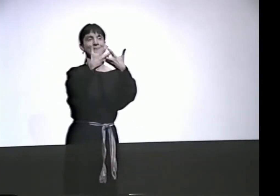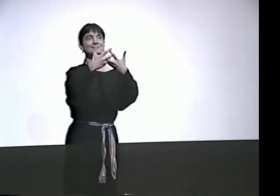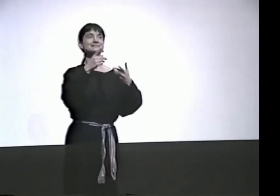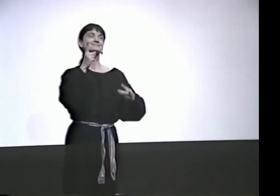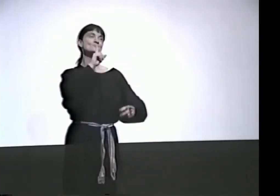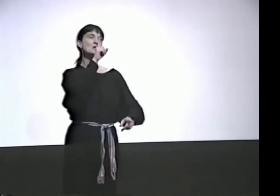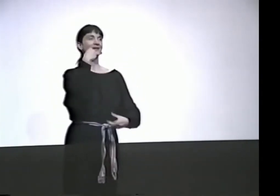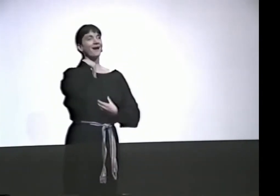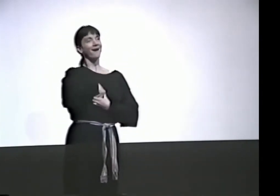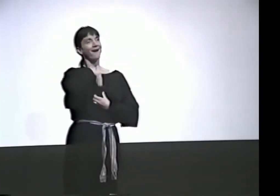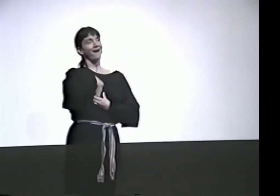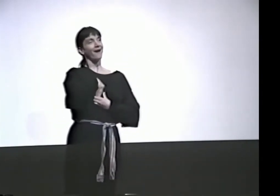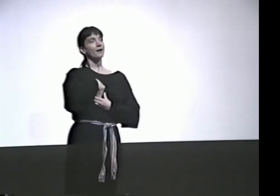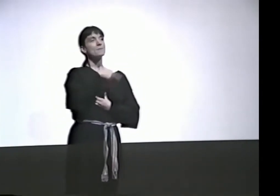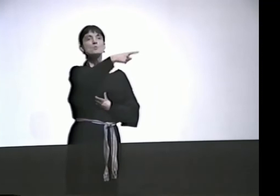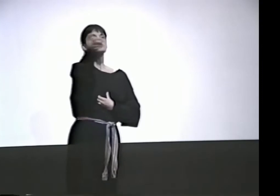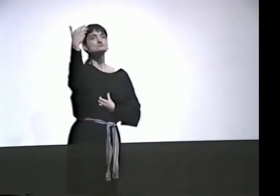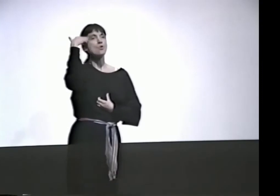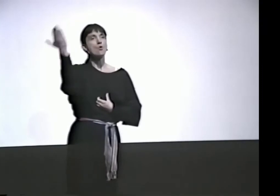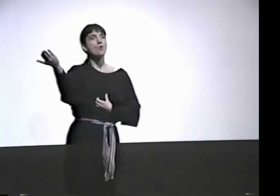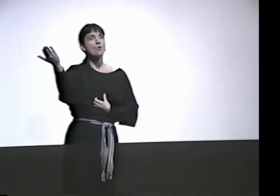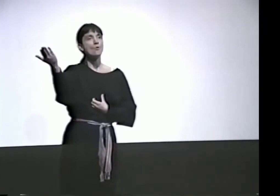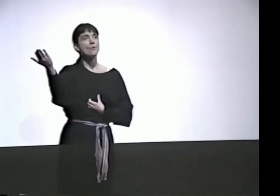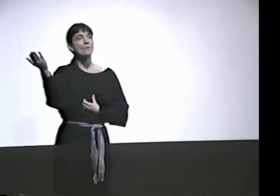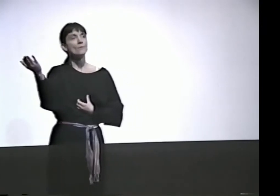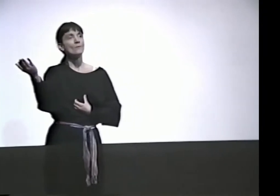COMBINING THE TWO.